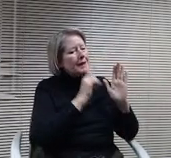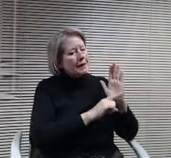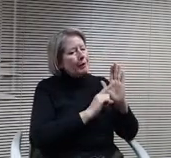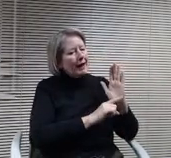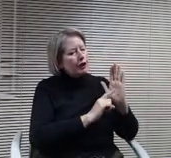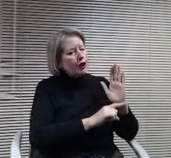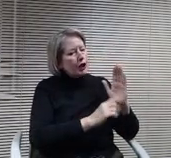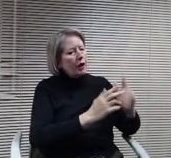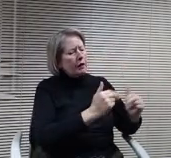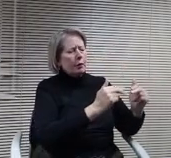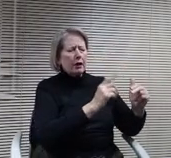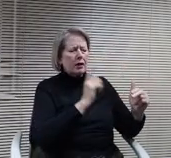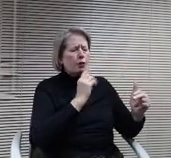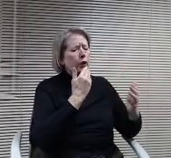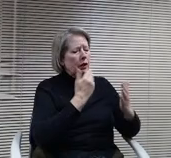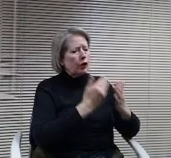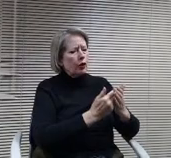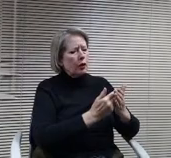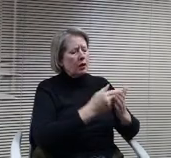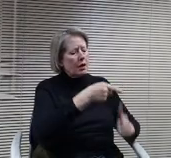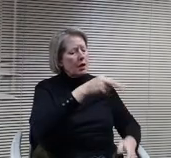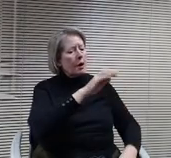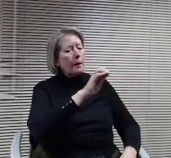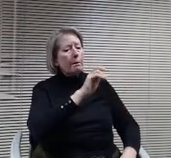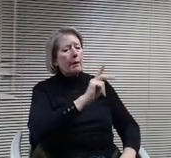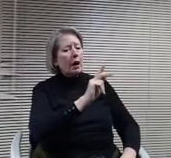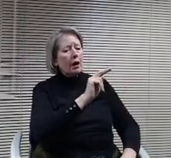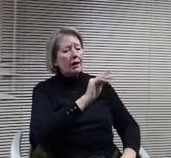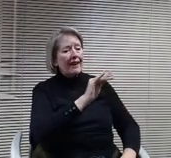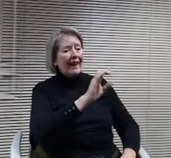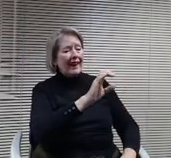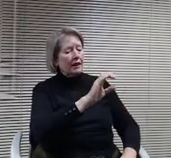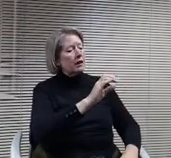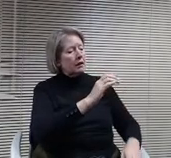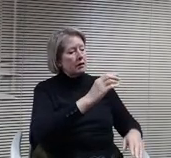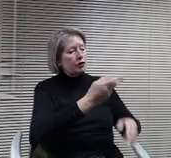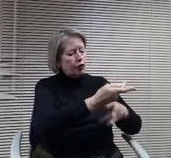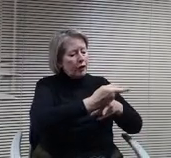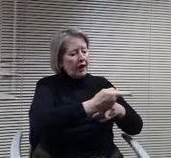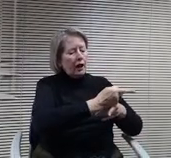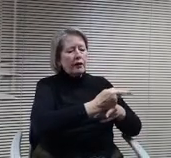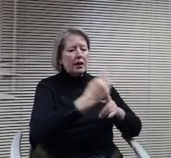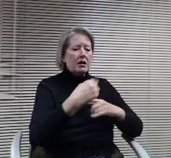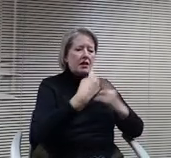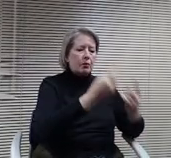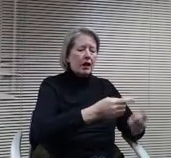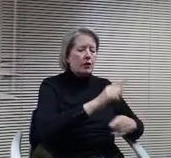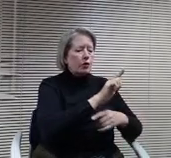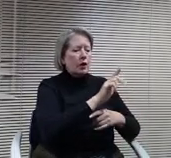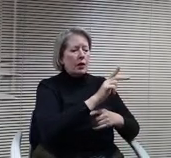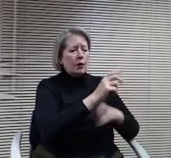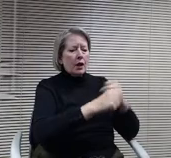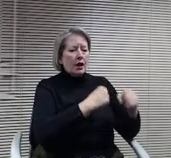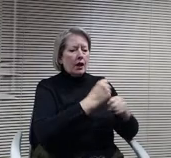but it's a very good condition. Park nicollet. Kept in good shape internally. It's 23 years old but it'll be part of the long term facility maintenance.